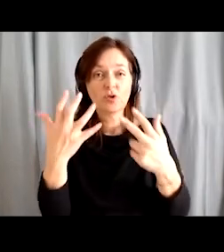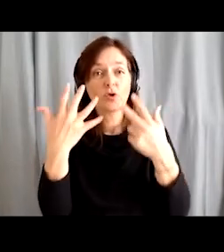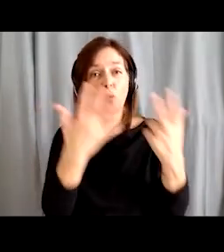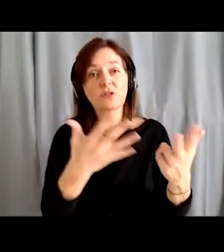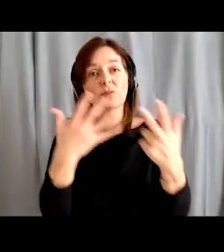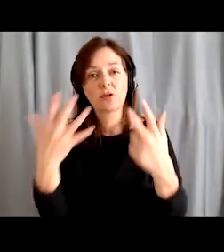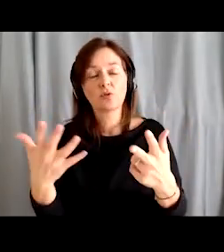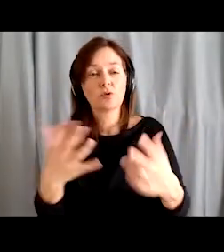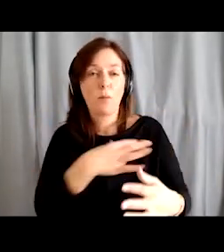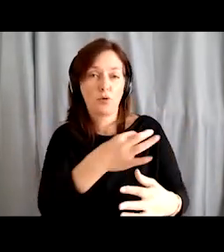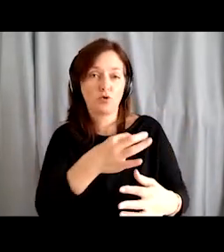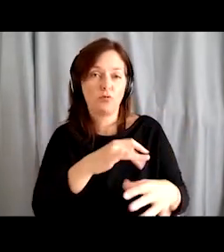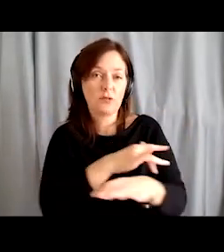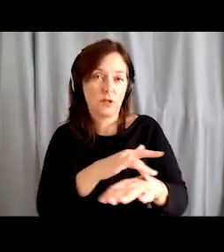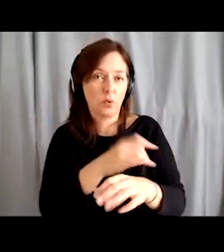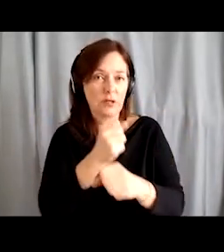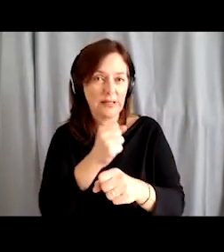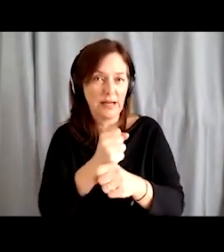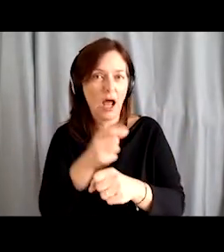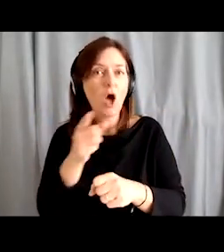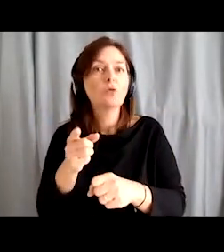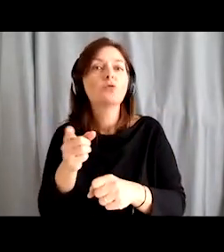During that time, the City Municipality of Kranj also began